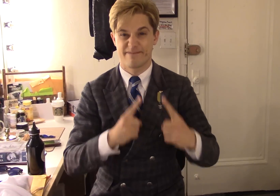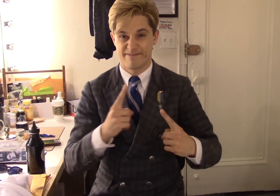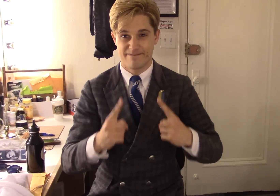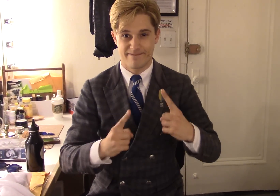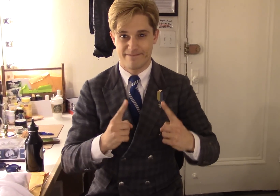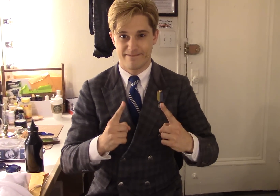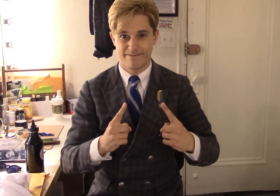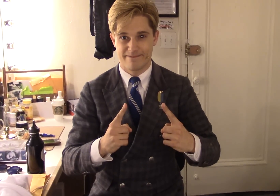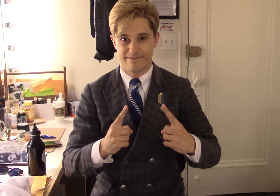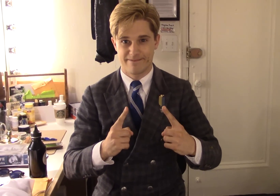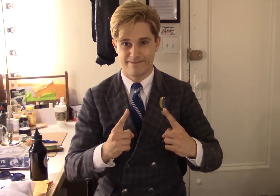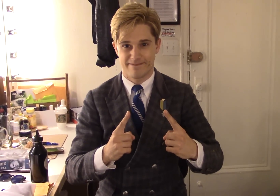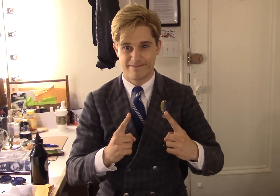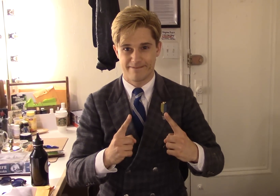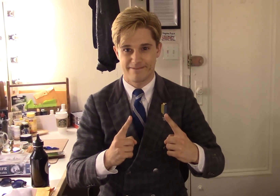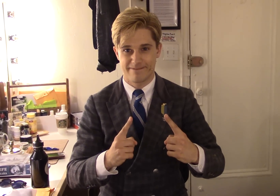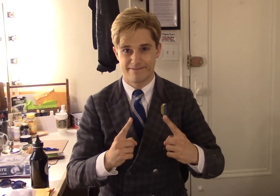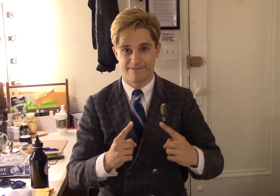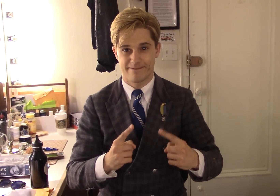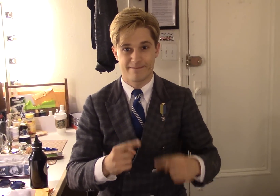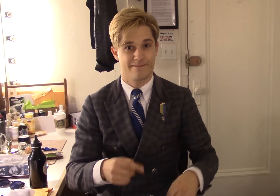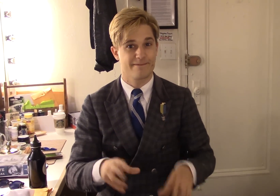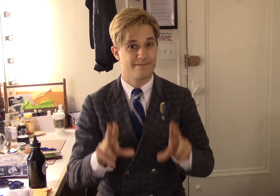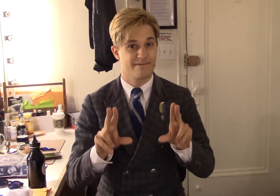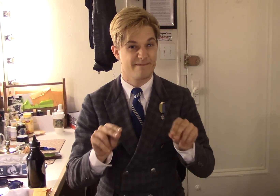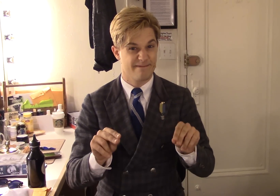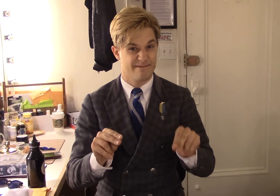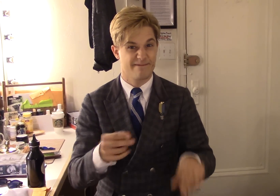All sign, no speaking.